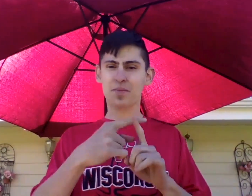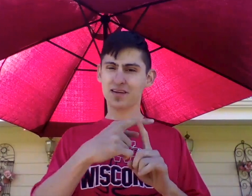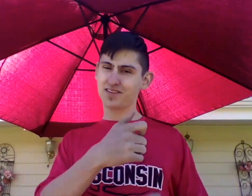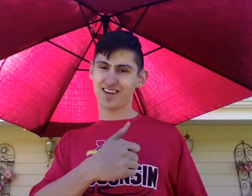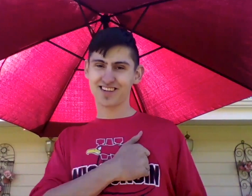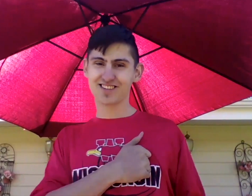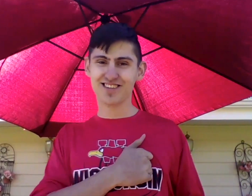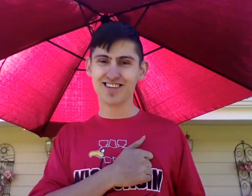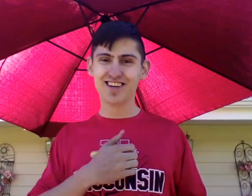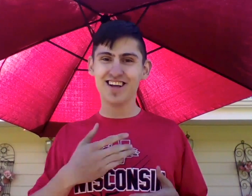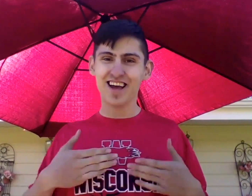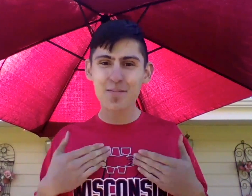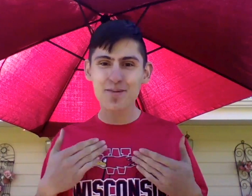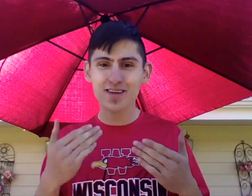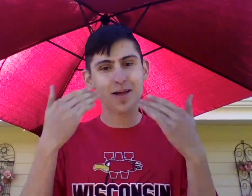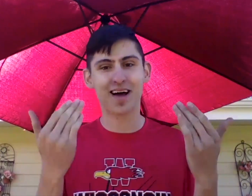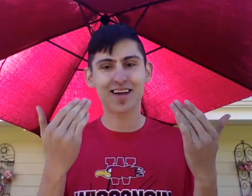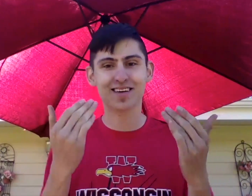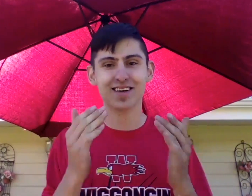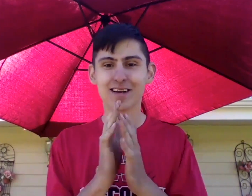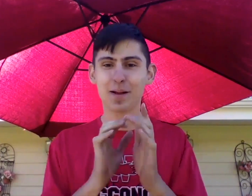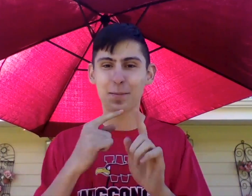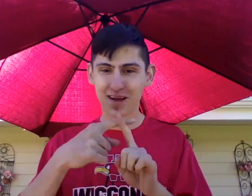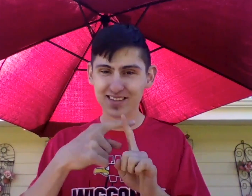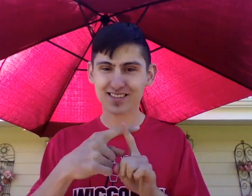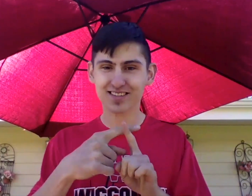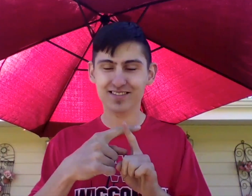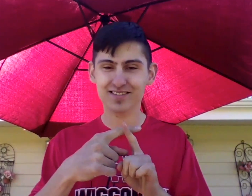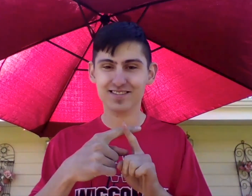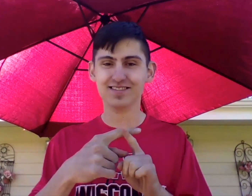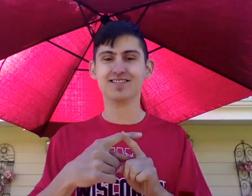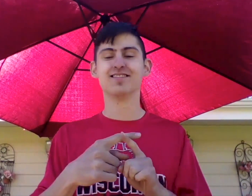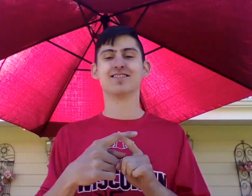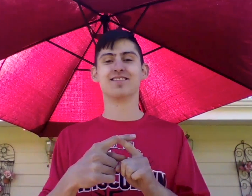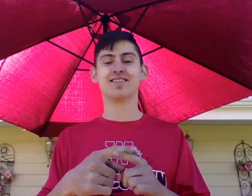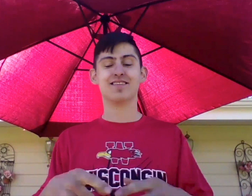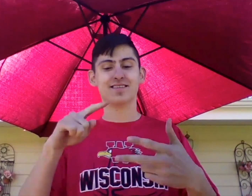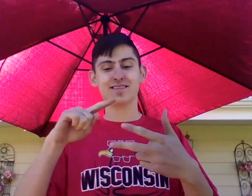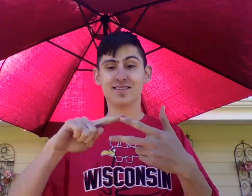Having a positive attitude - being happy! Having that smile on your face. That's positivity.